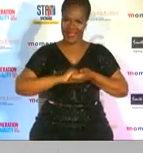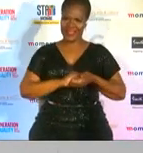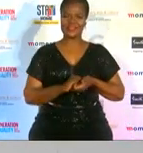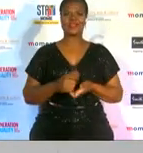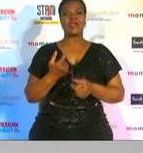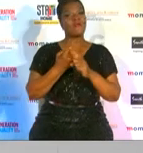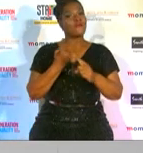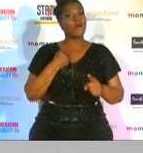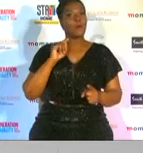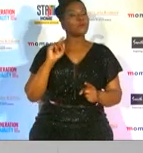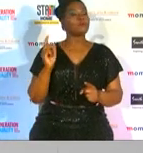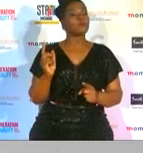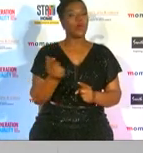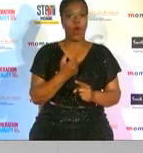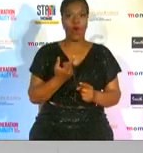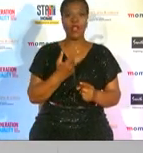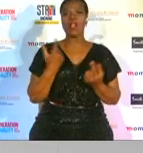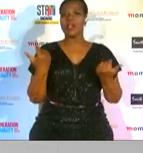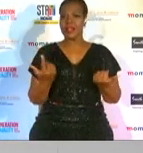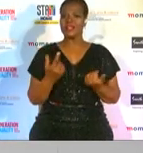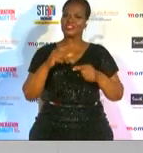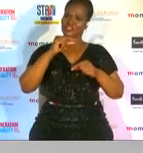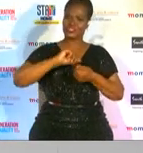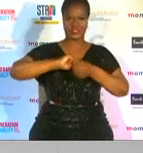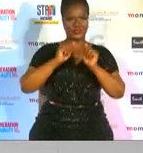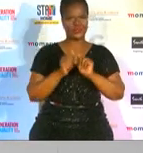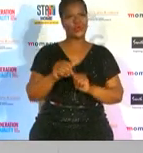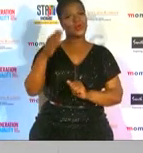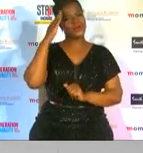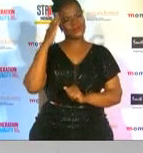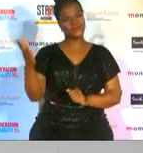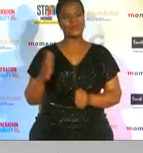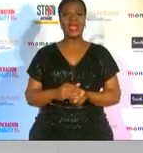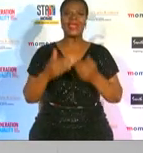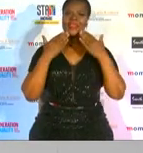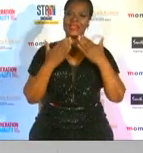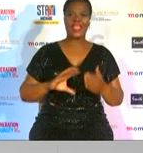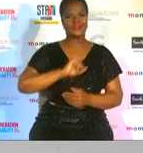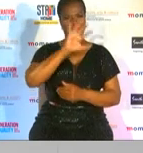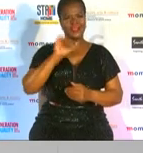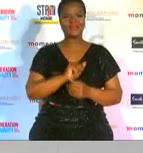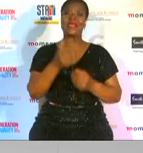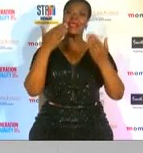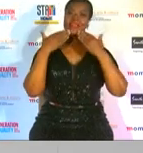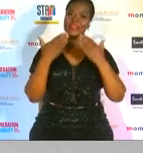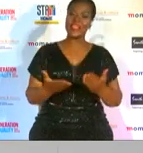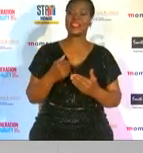and on behalf of the g-sport trust thank you for tuning in thank you south africa thank you for making the 2020 g